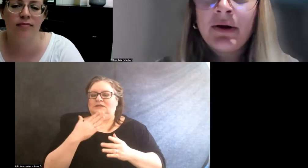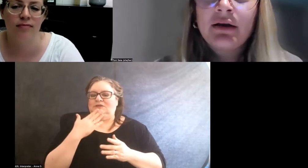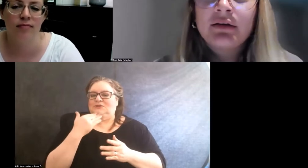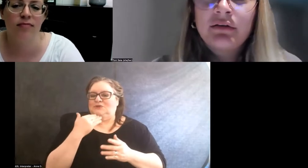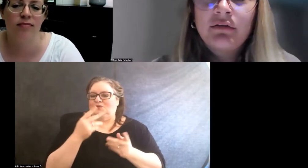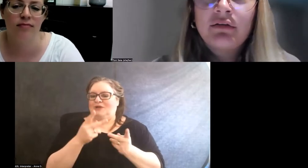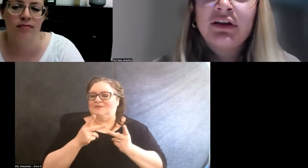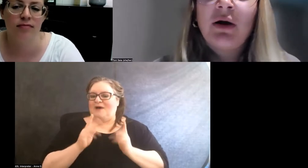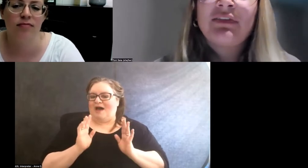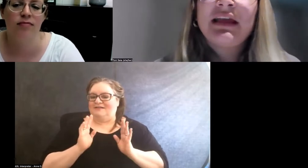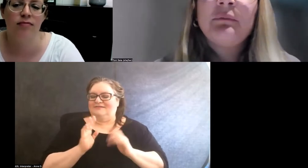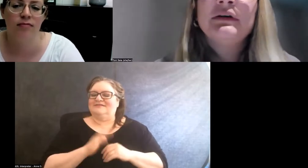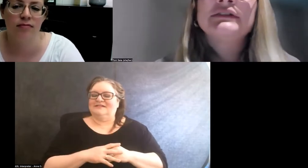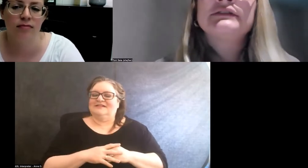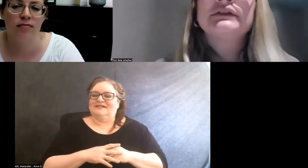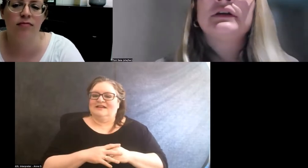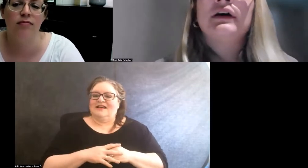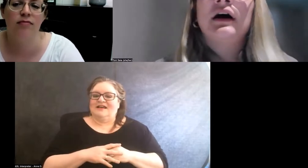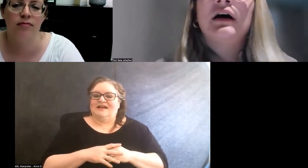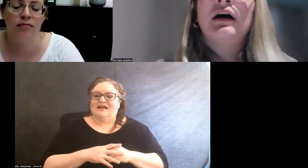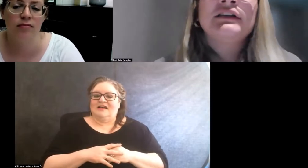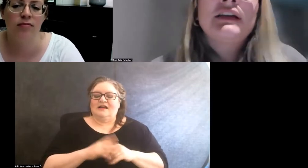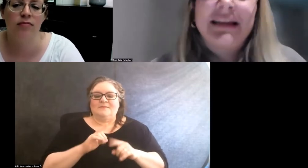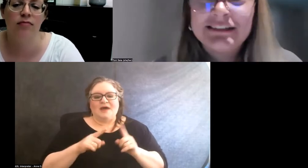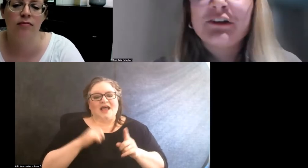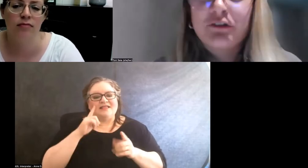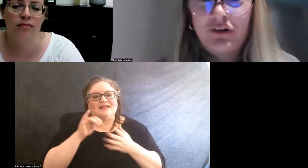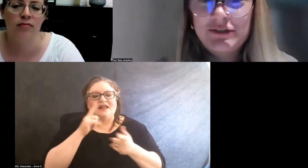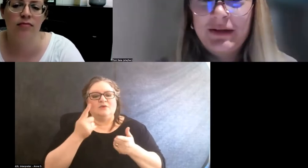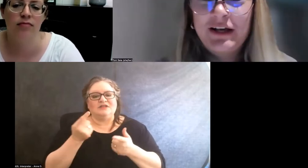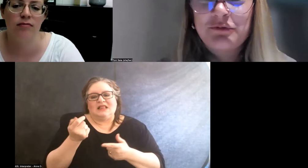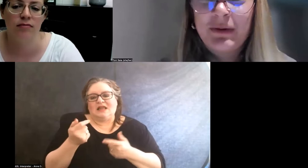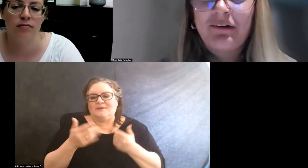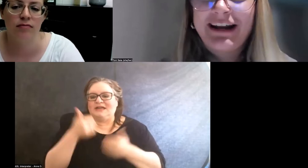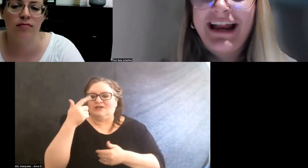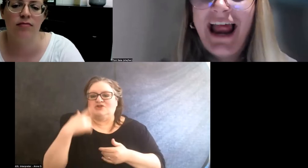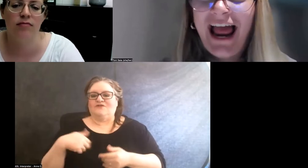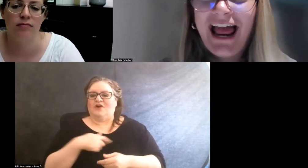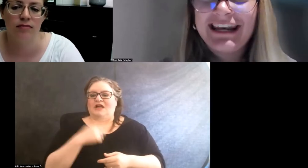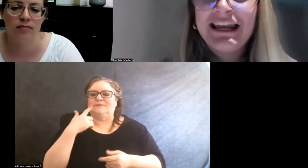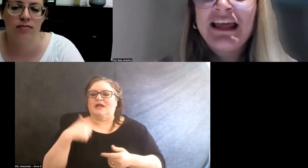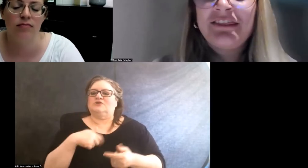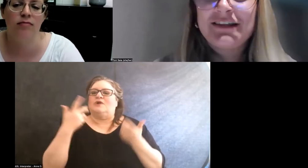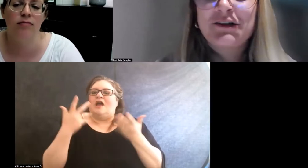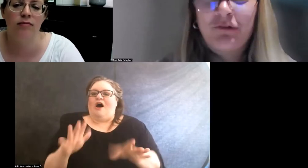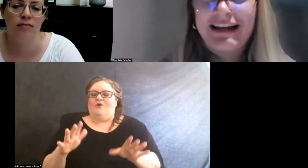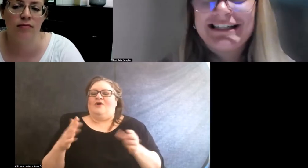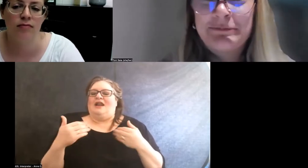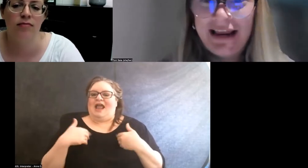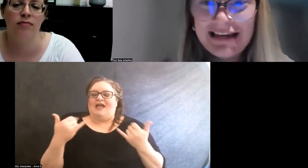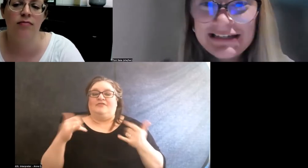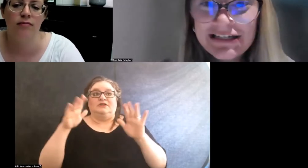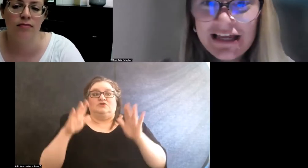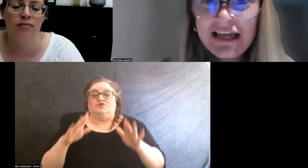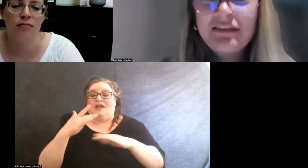But, you know, I think it was a little easier for us because we already had this great space